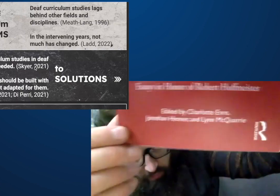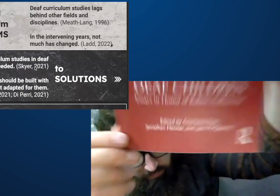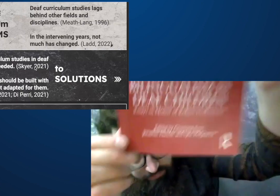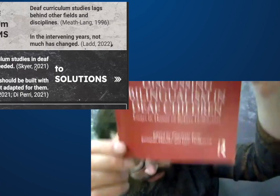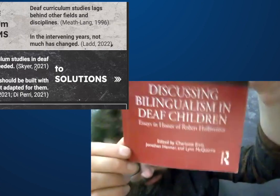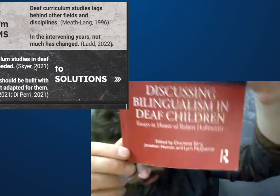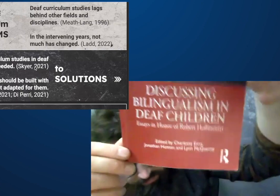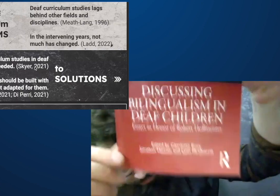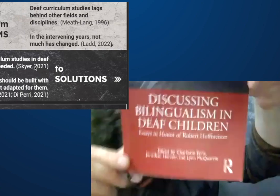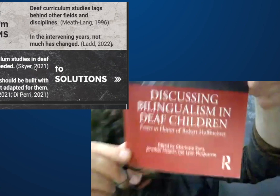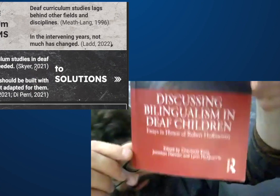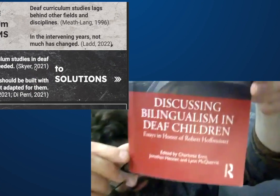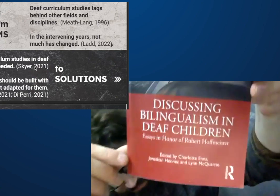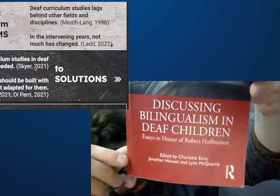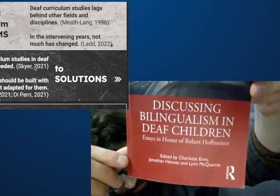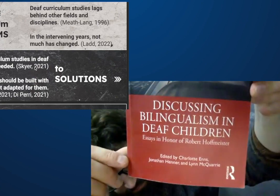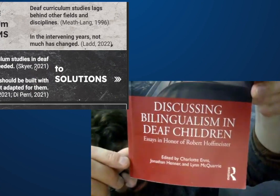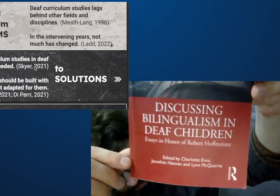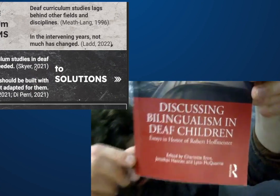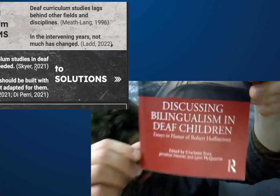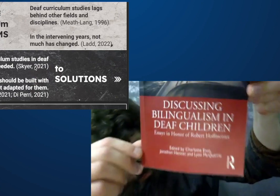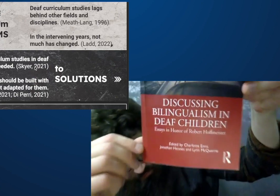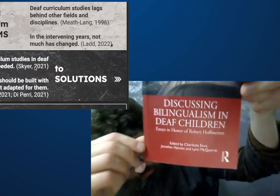Caroline can't hear you.